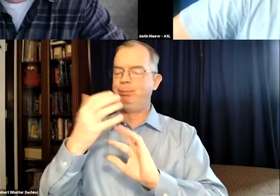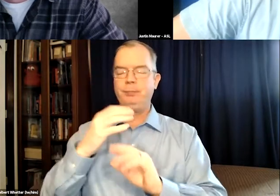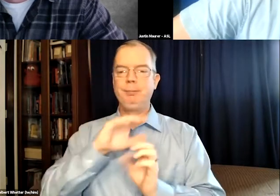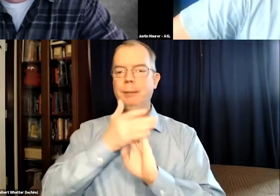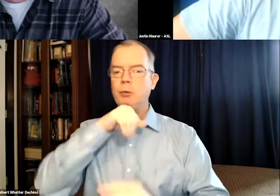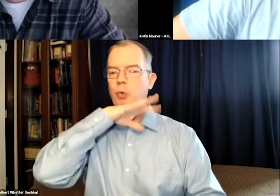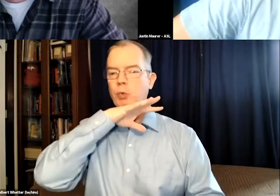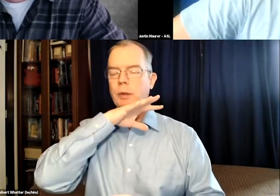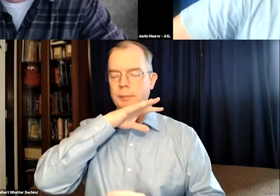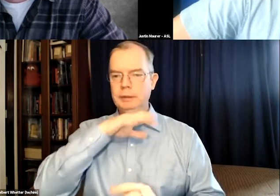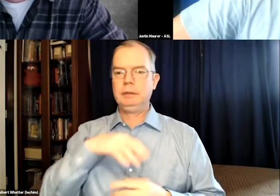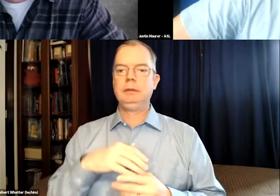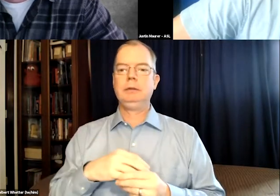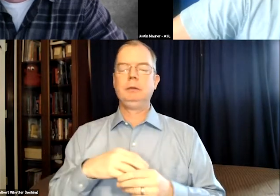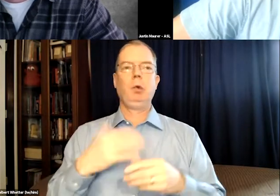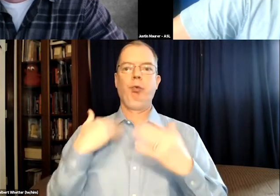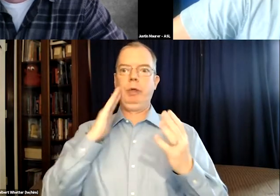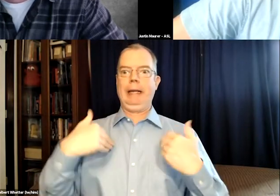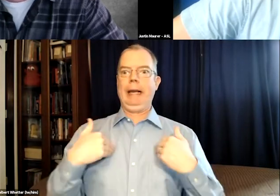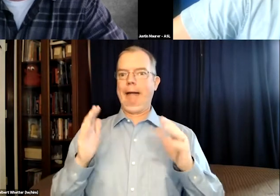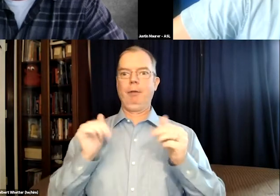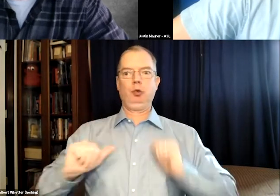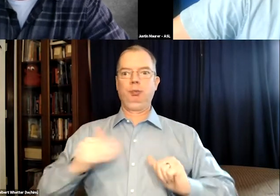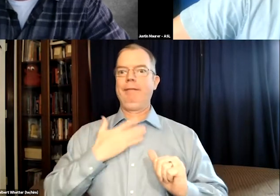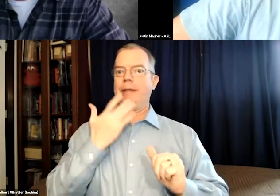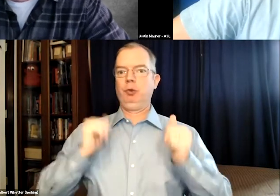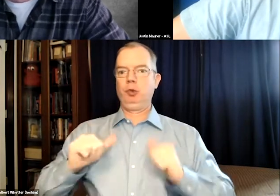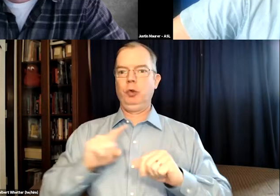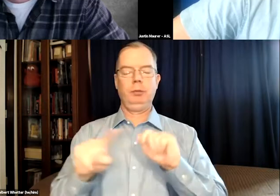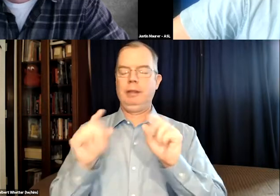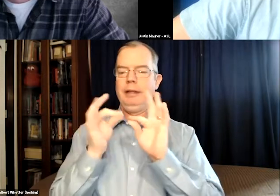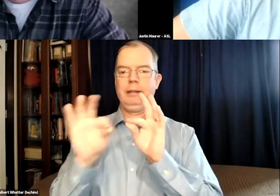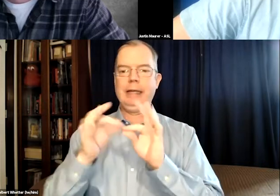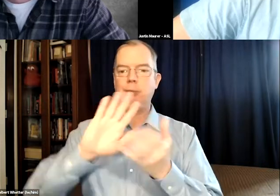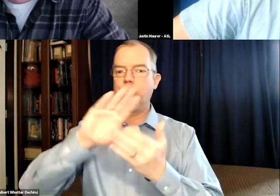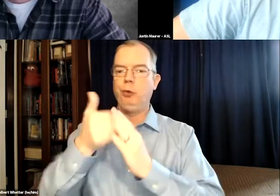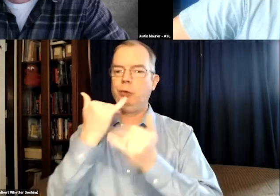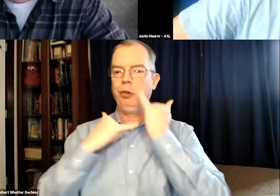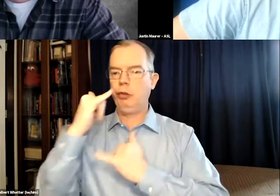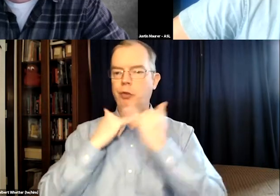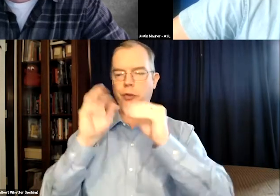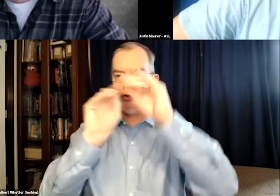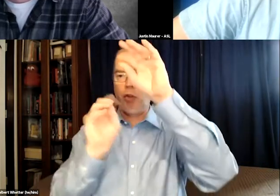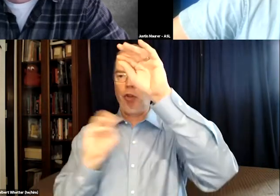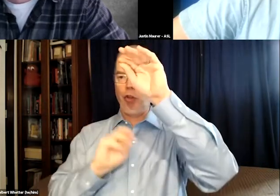captions tend to get screwed up and become sloppy with many errors. And so I had some of my favorite shows,